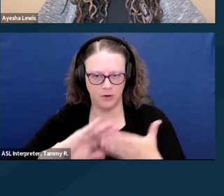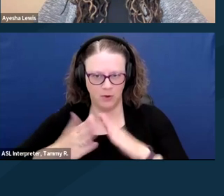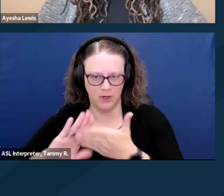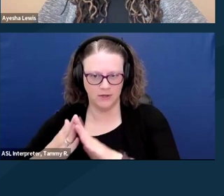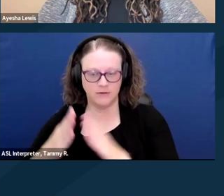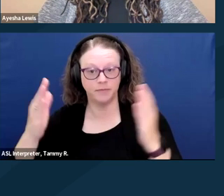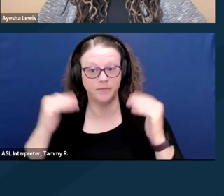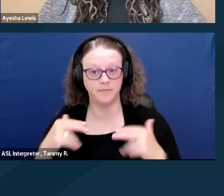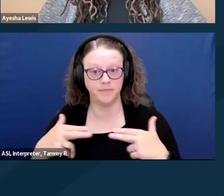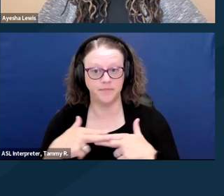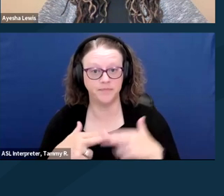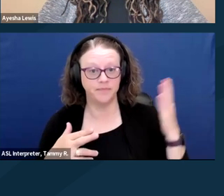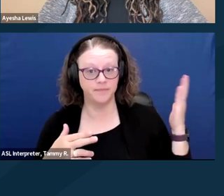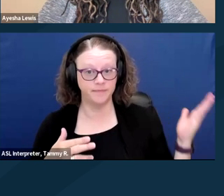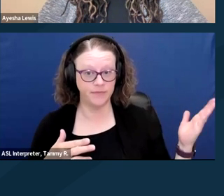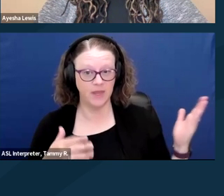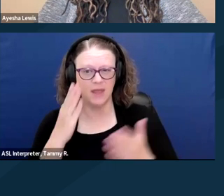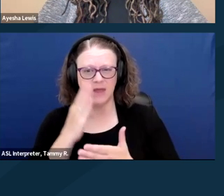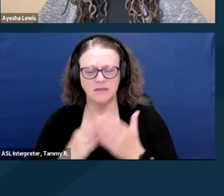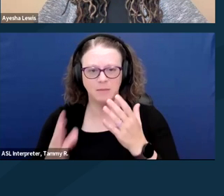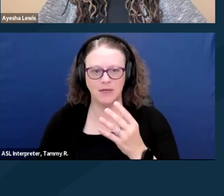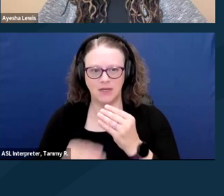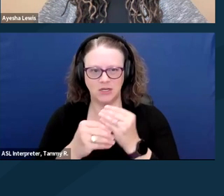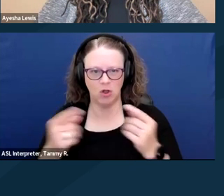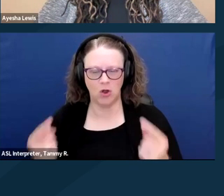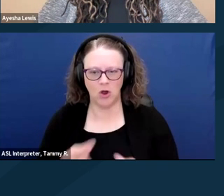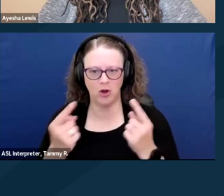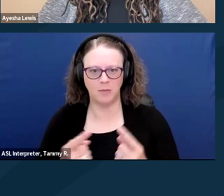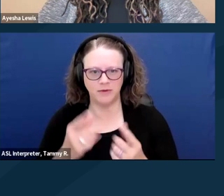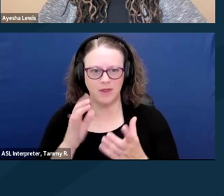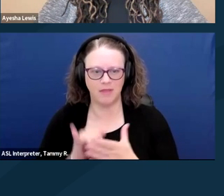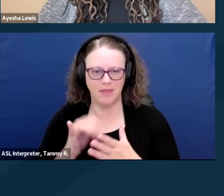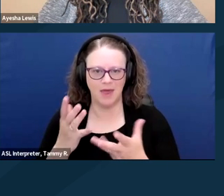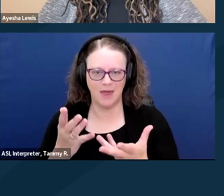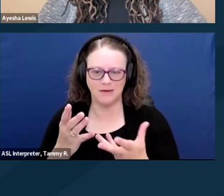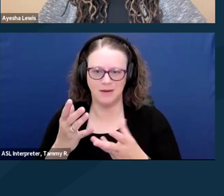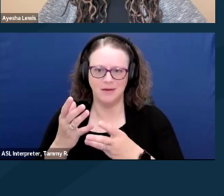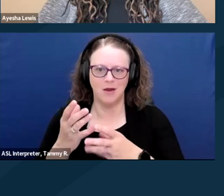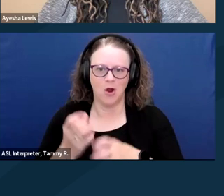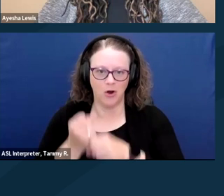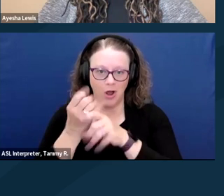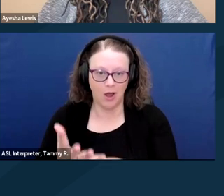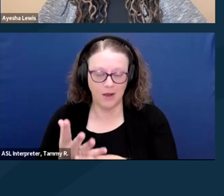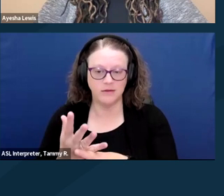Some additional harms imposed by marriage penalties on disabled constituents and their loved ones